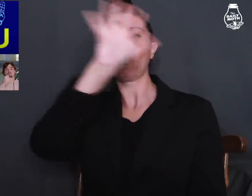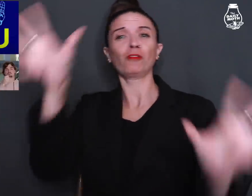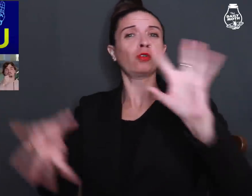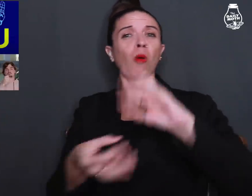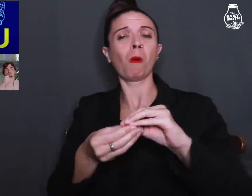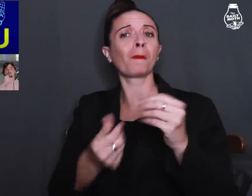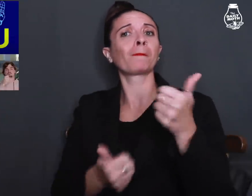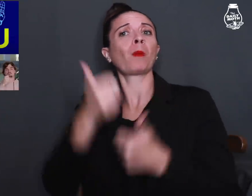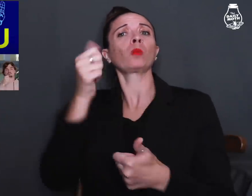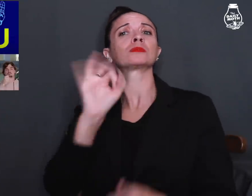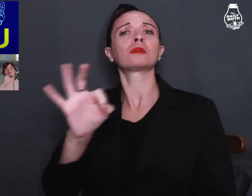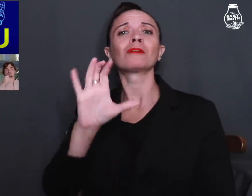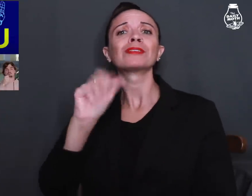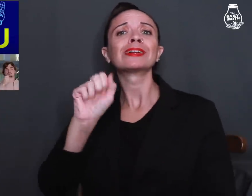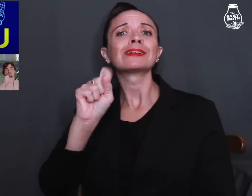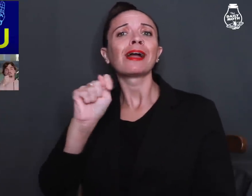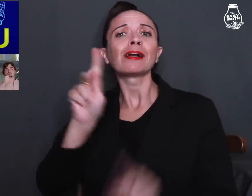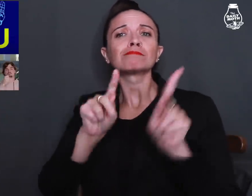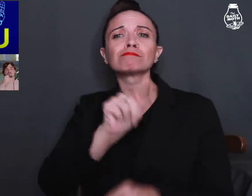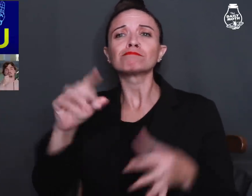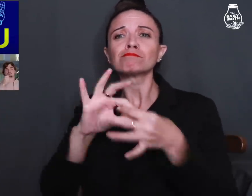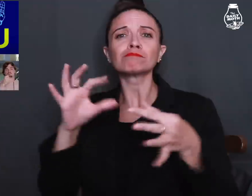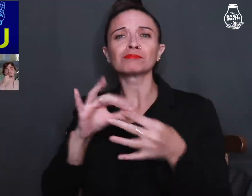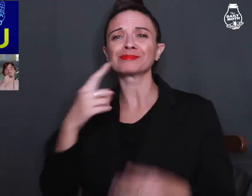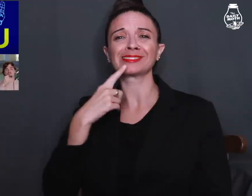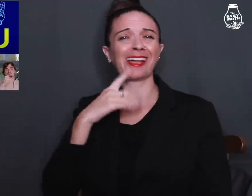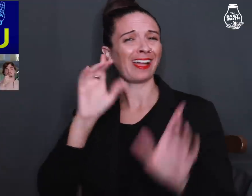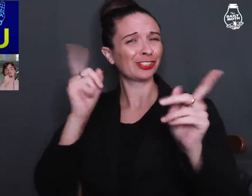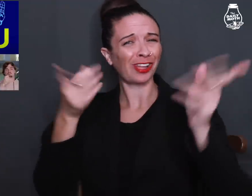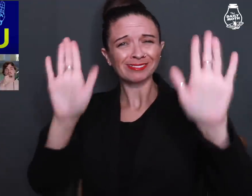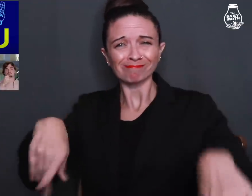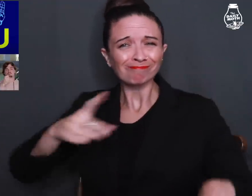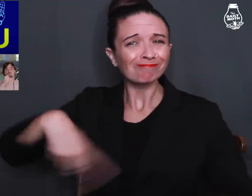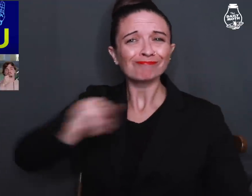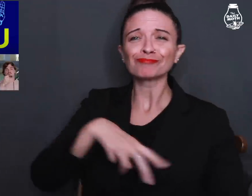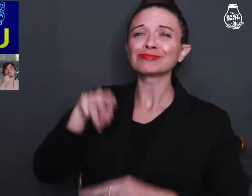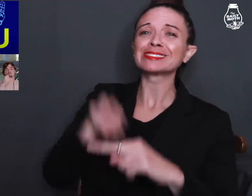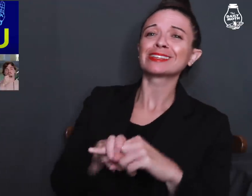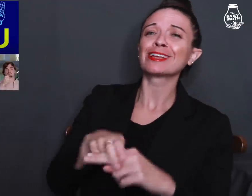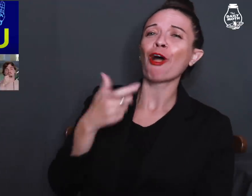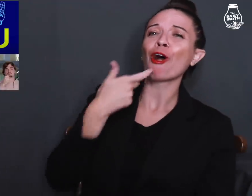Overall, most of the cast members said that just sit back